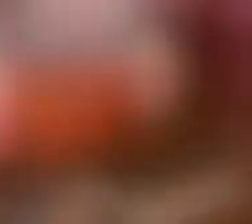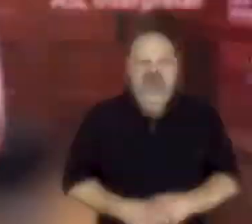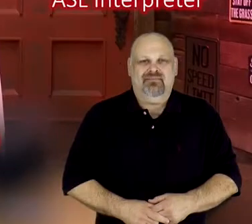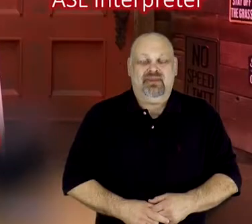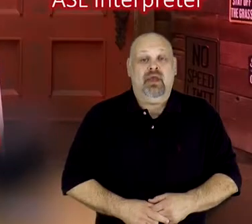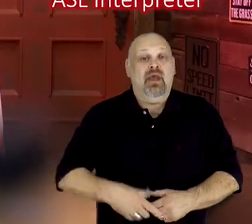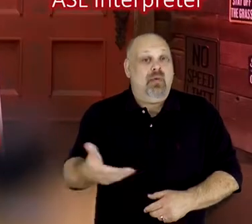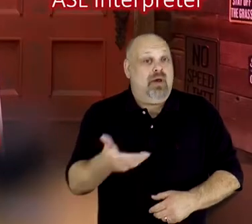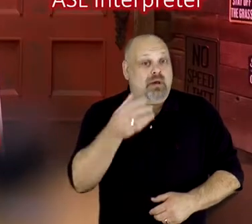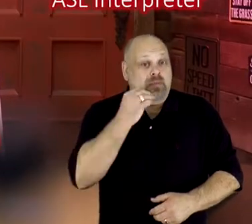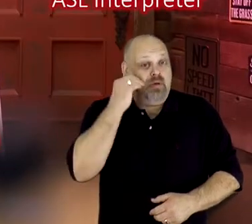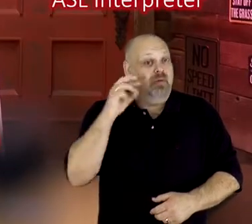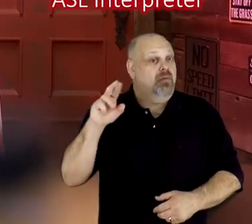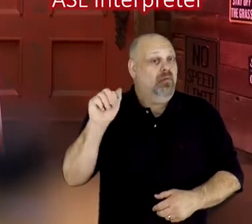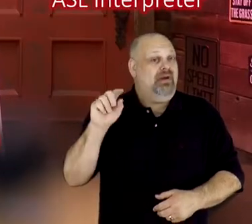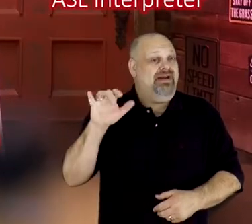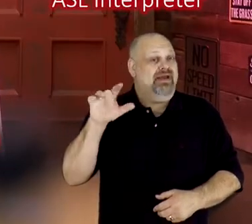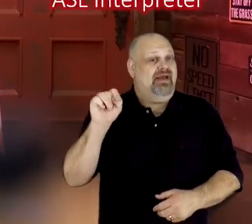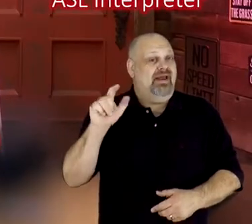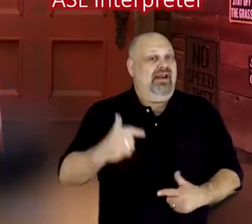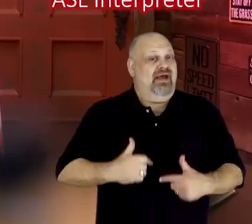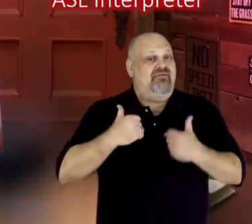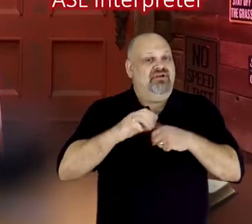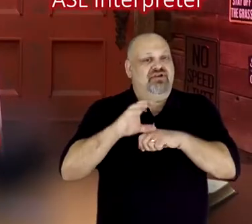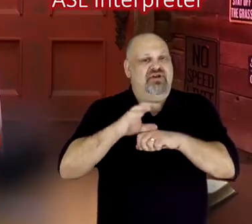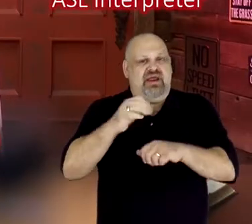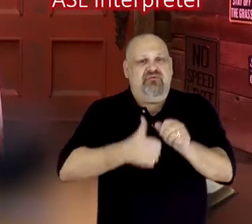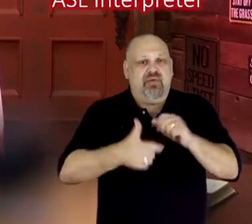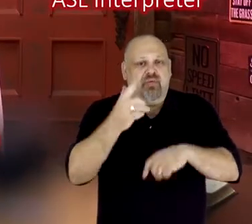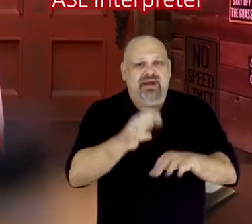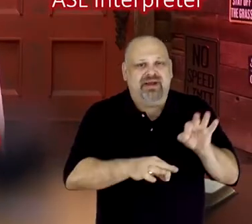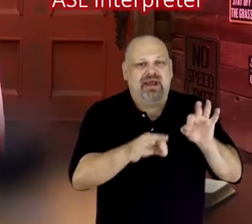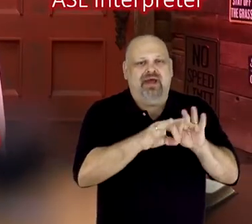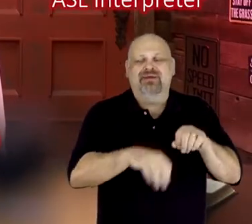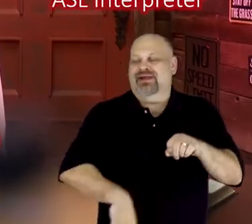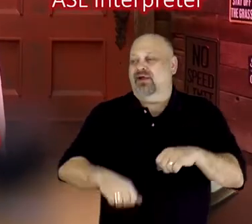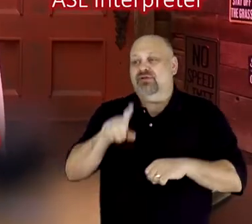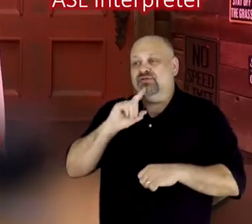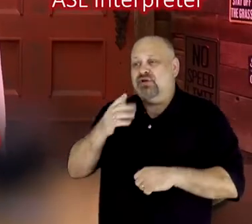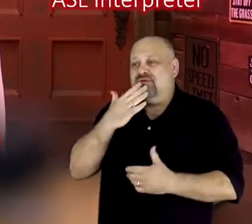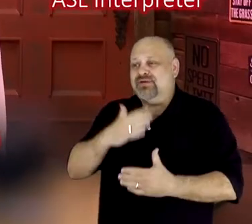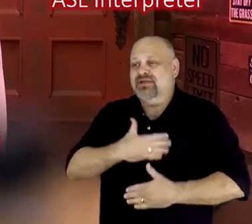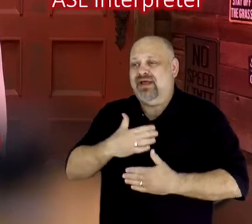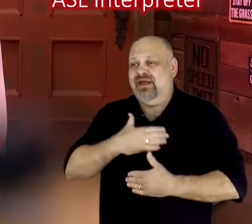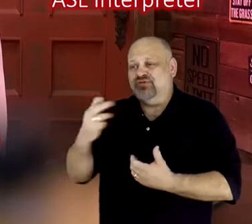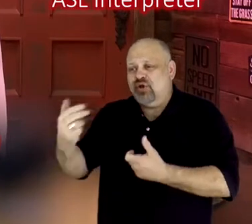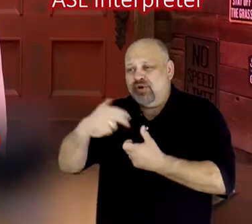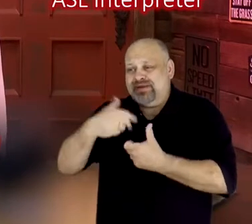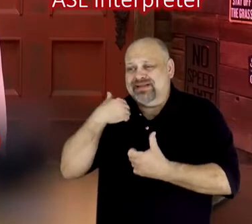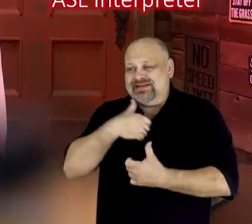Welcome Home to Radiant Life Church where everyONE counts. We're so glad you're joining us today for our online service.